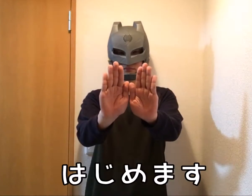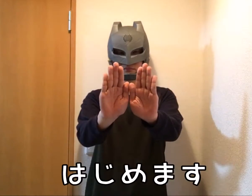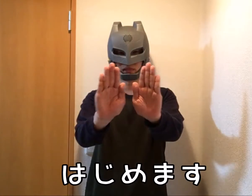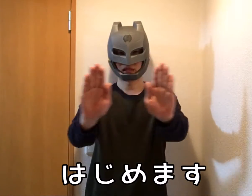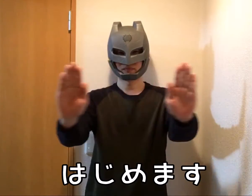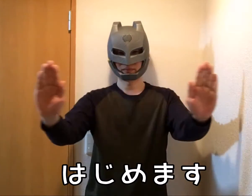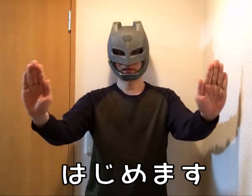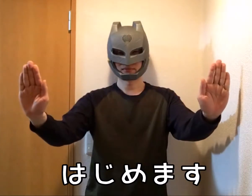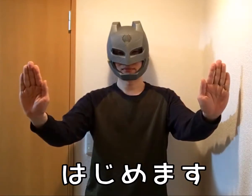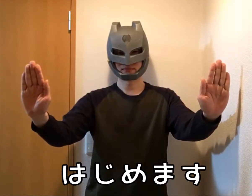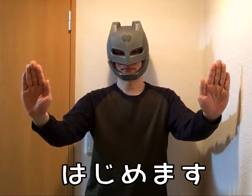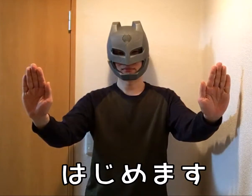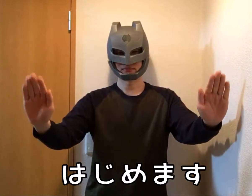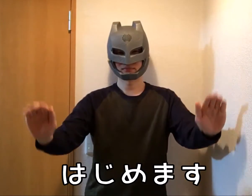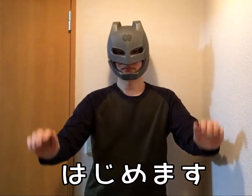Let's start